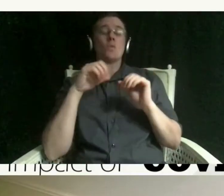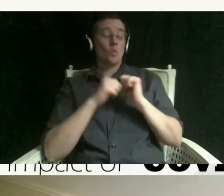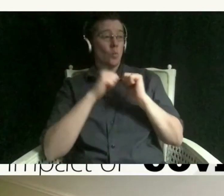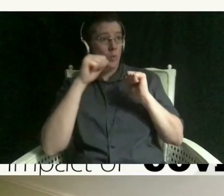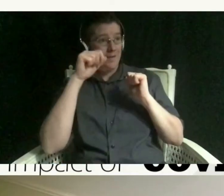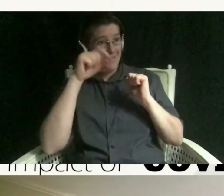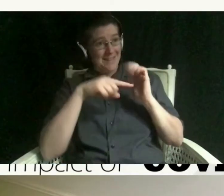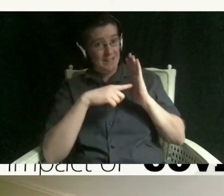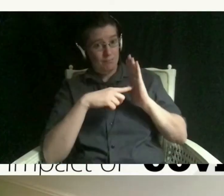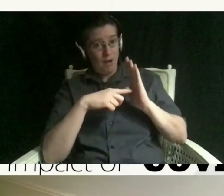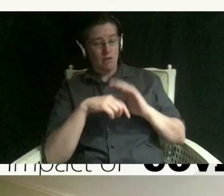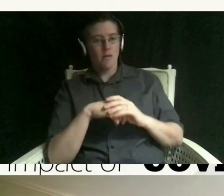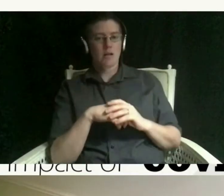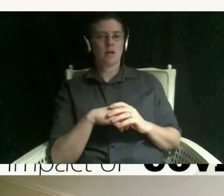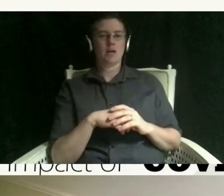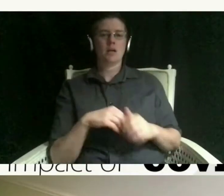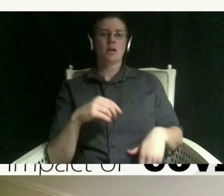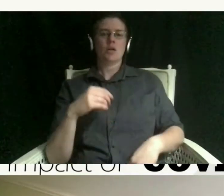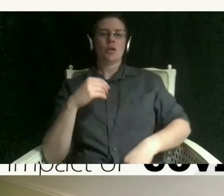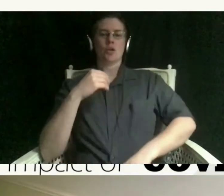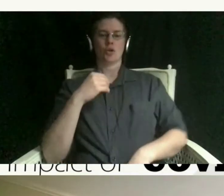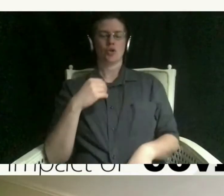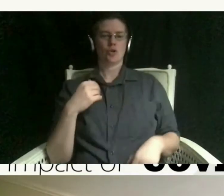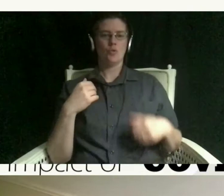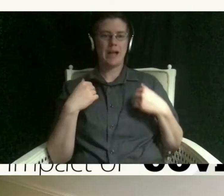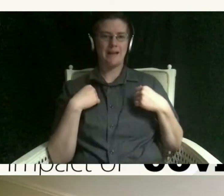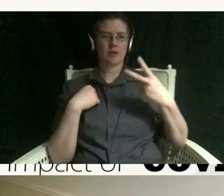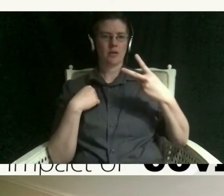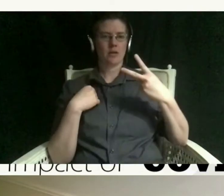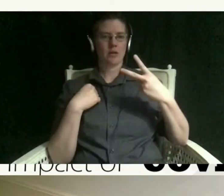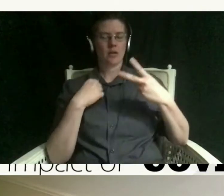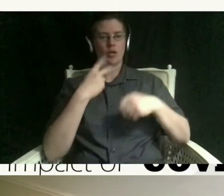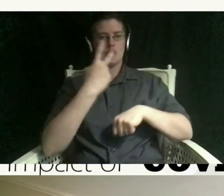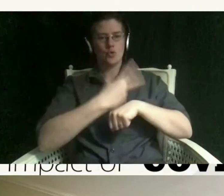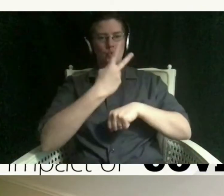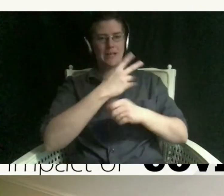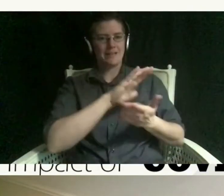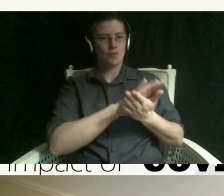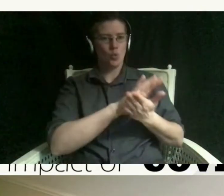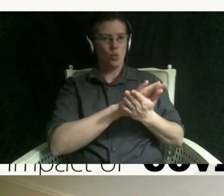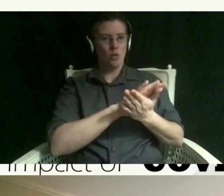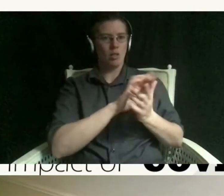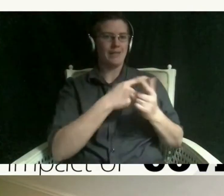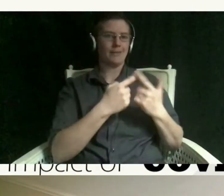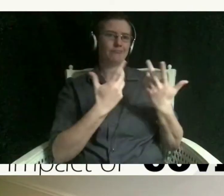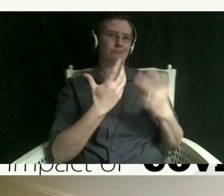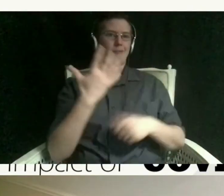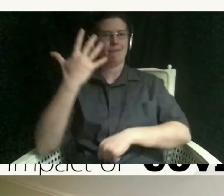you have is essentially two days of school and almost a five-day weekend because you're not at